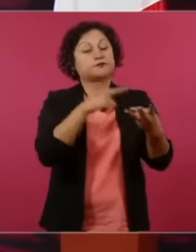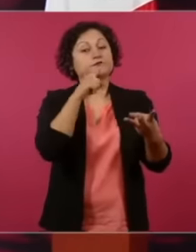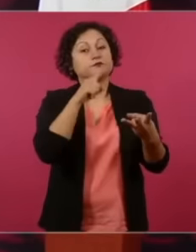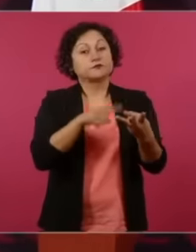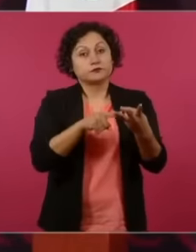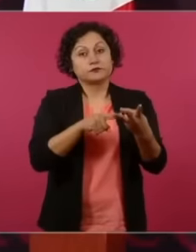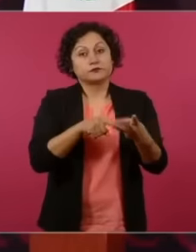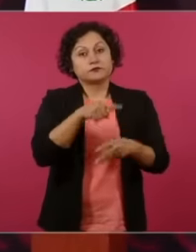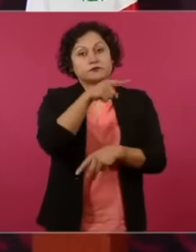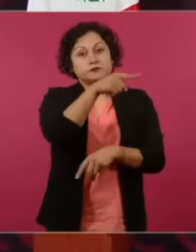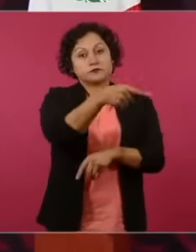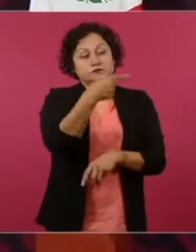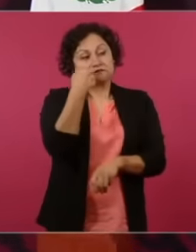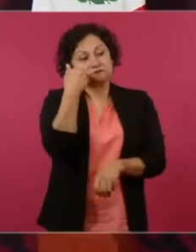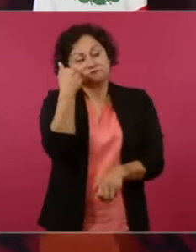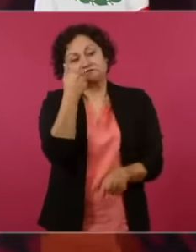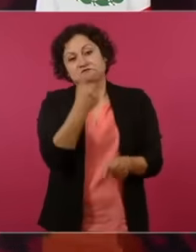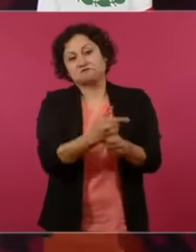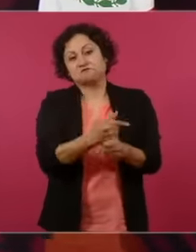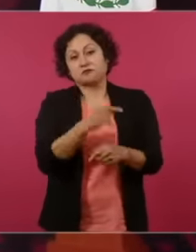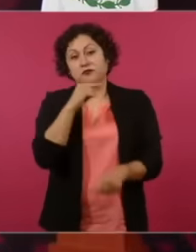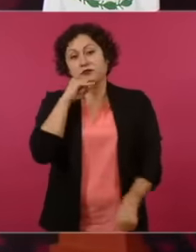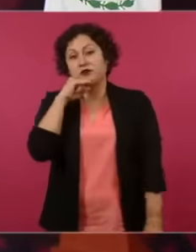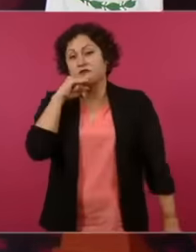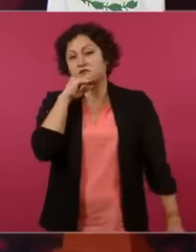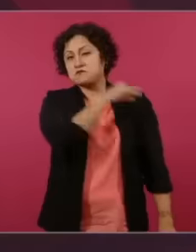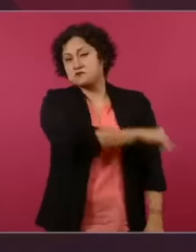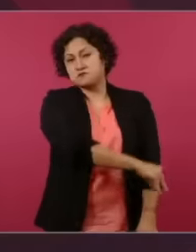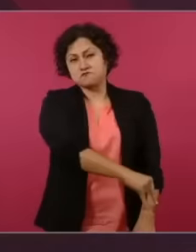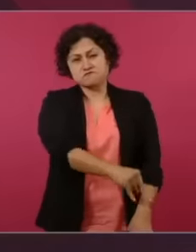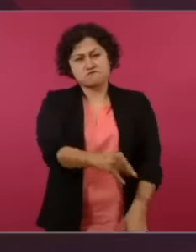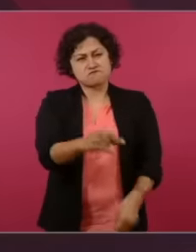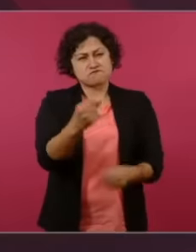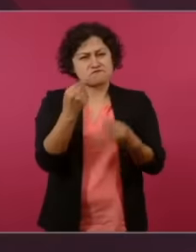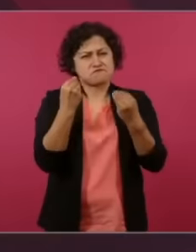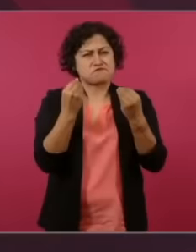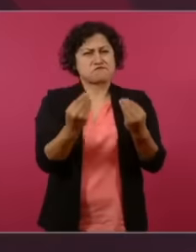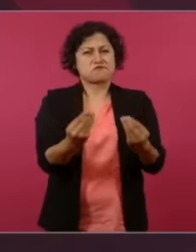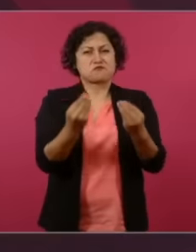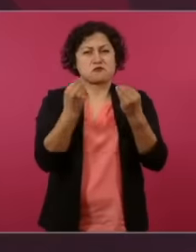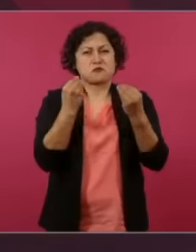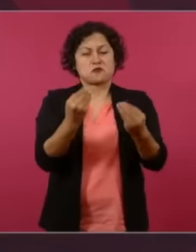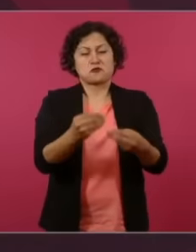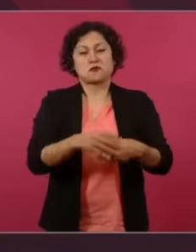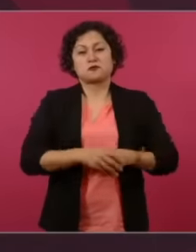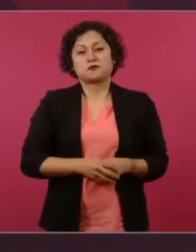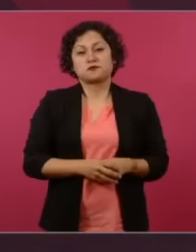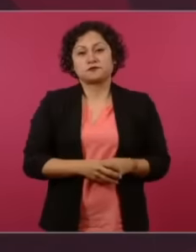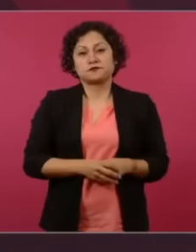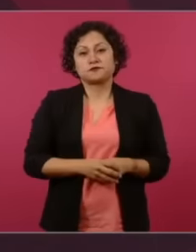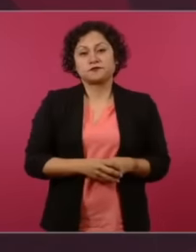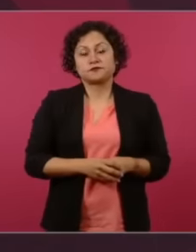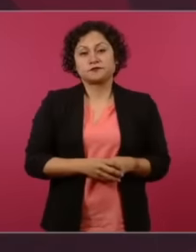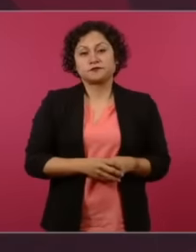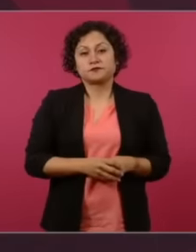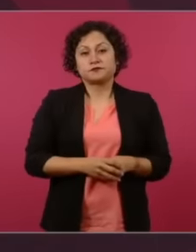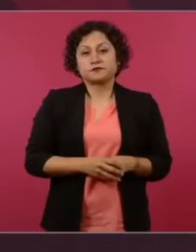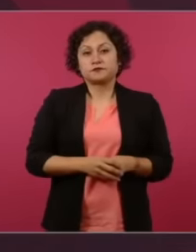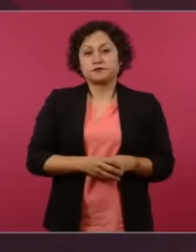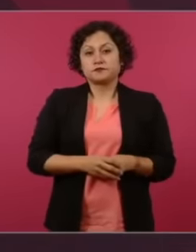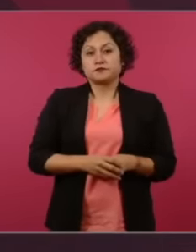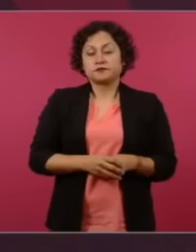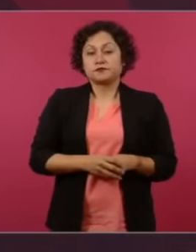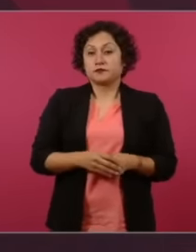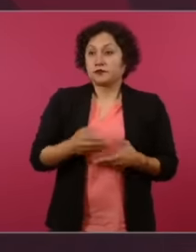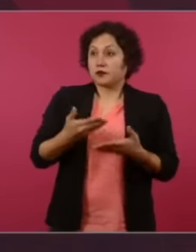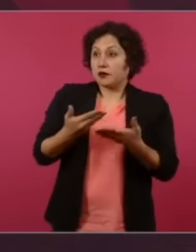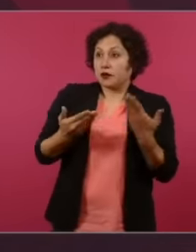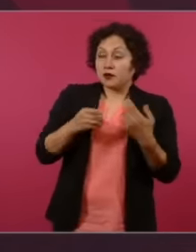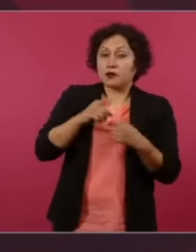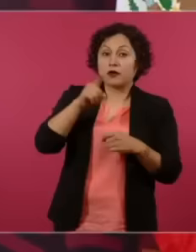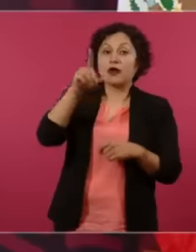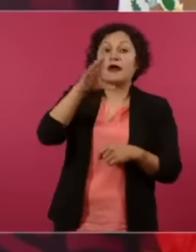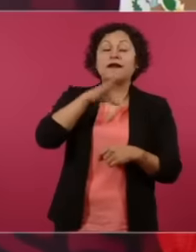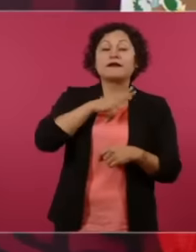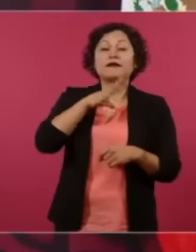hypocritical, very hypocritical and now they are in Moreno that does not